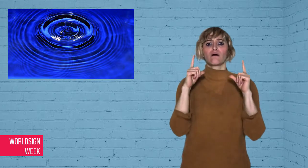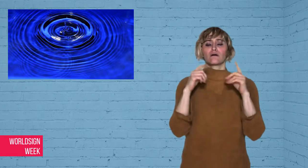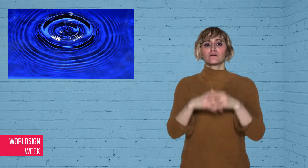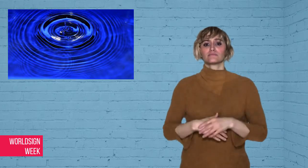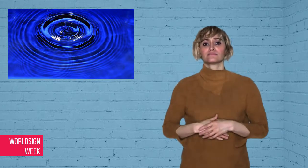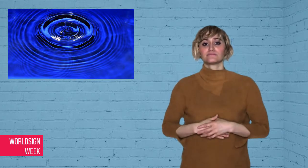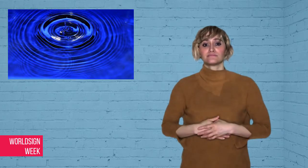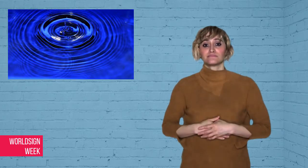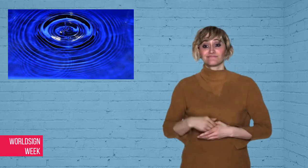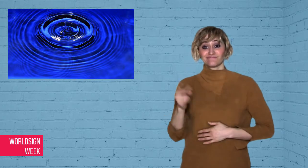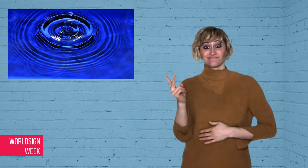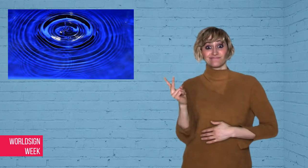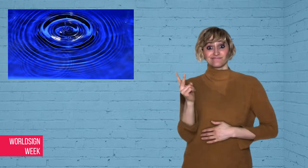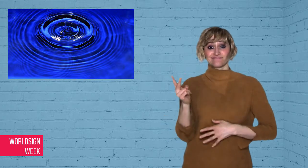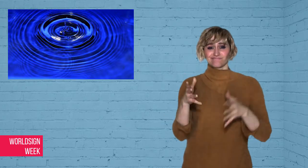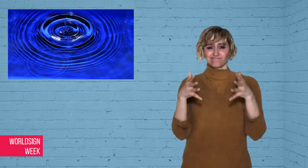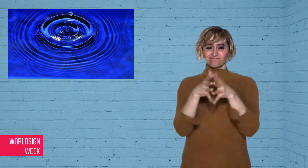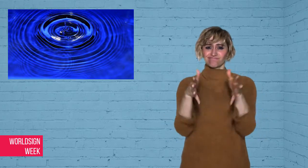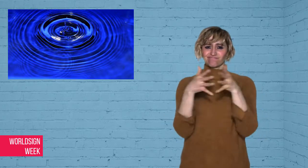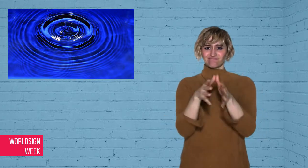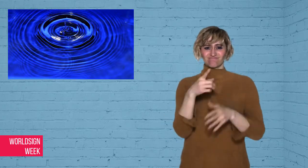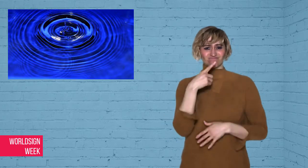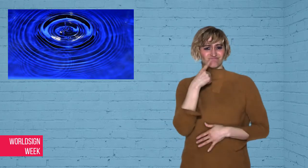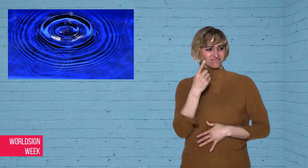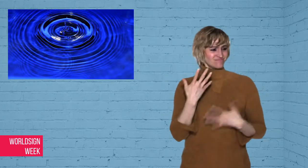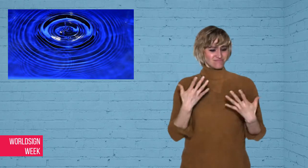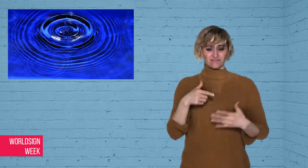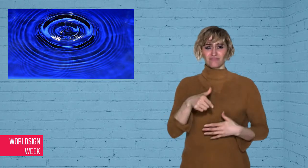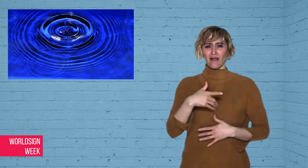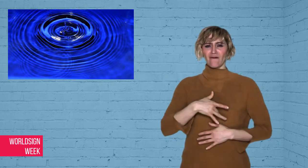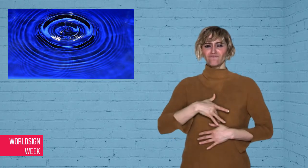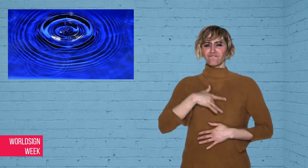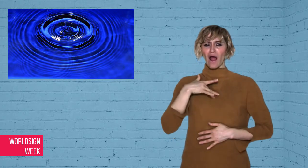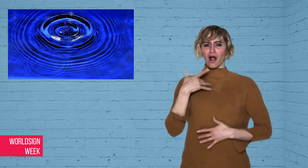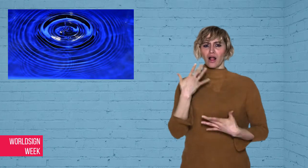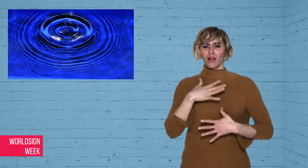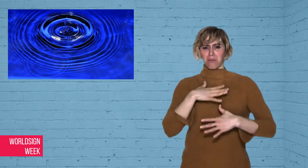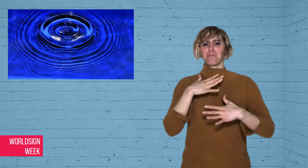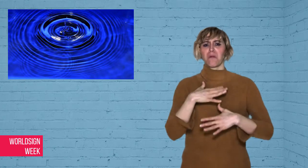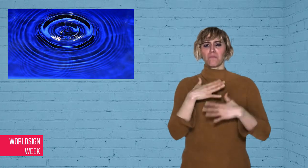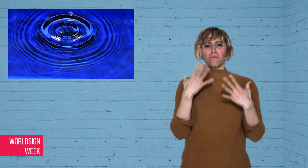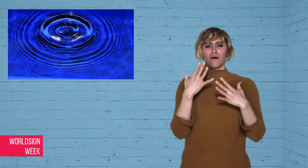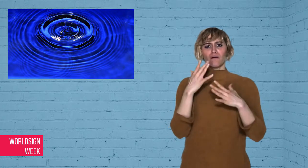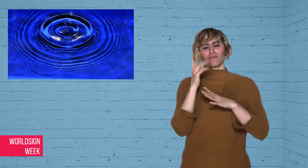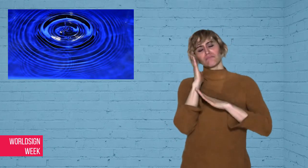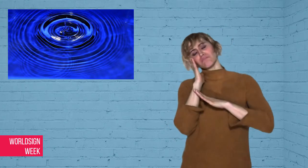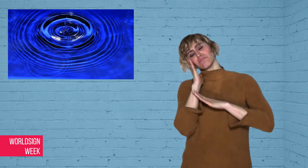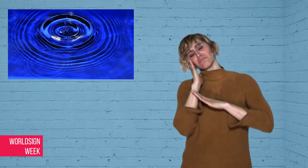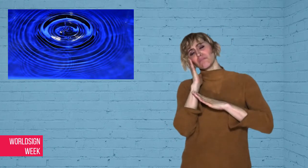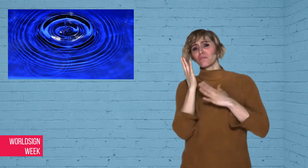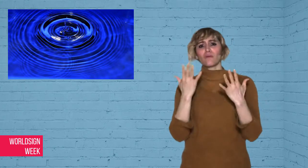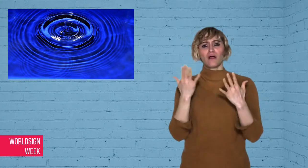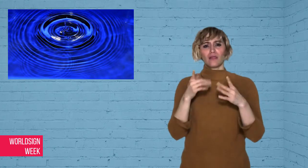woken up by the bed-shaker shaking the